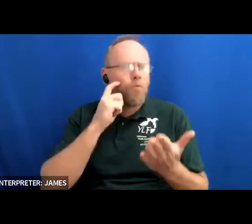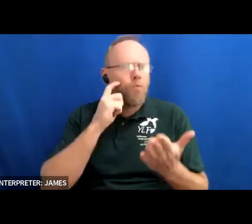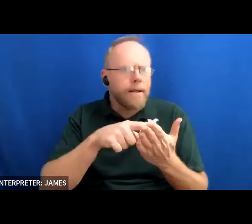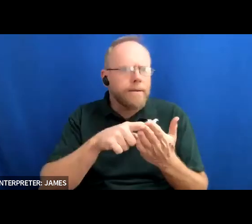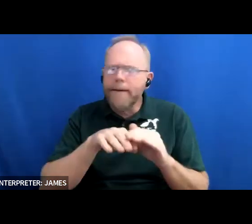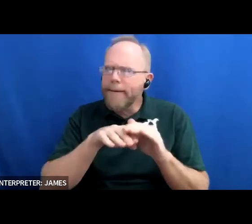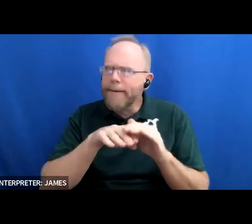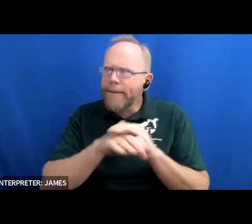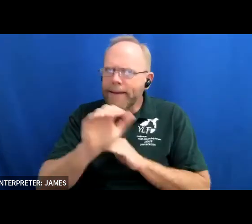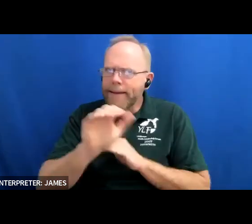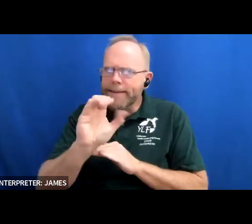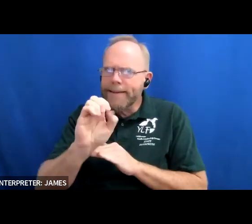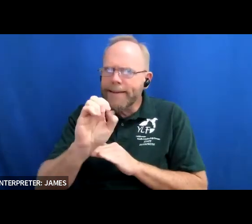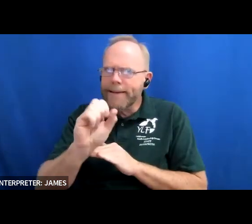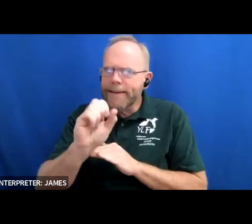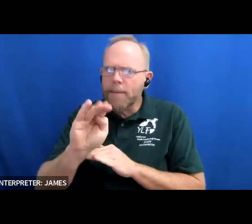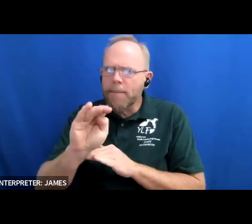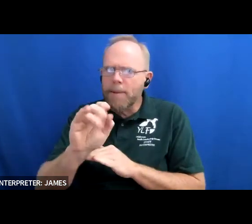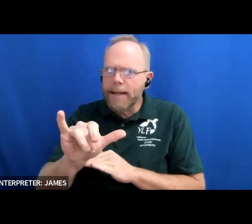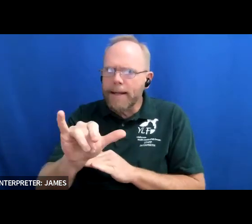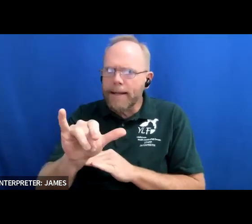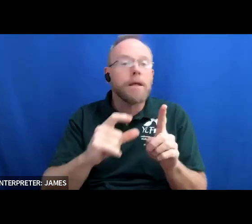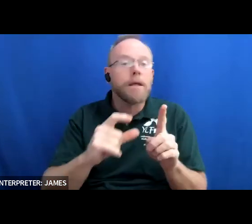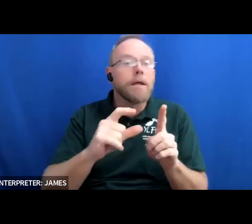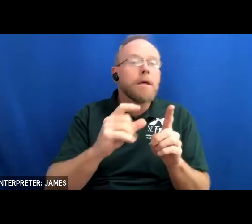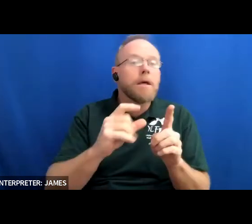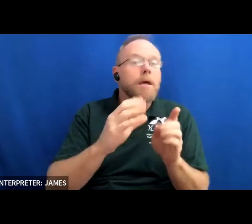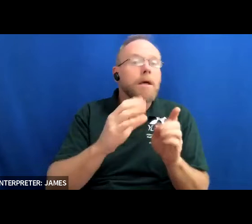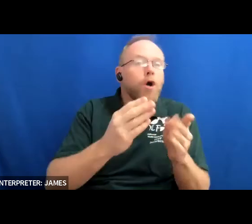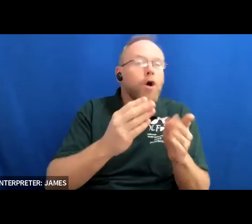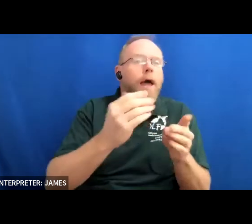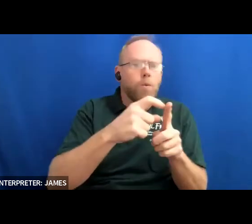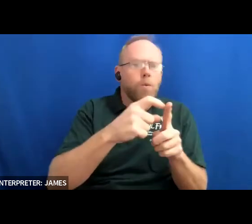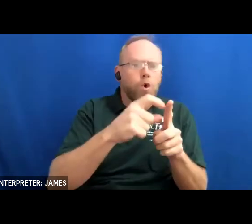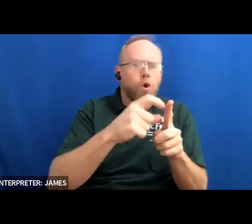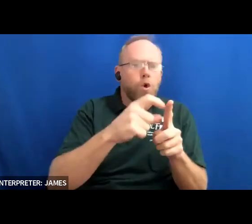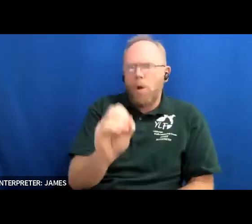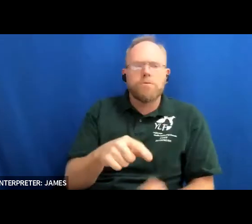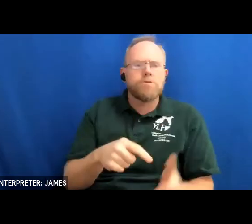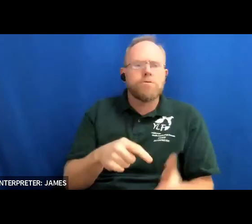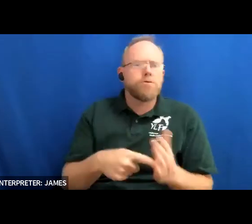the book uses the word go to illustrate full inclusion participation and accessibility